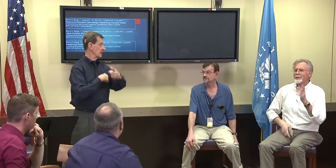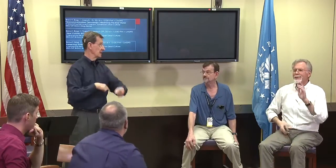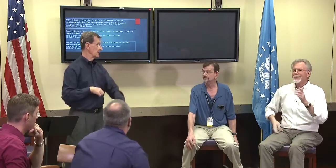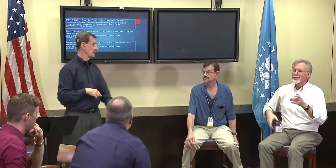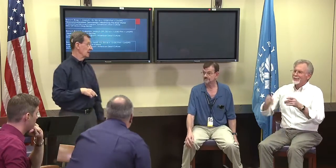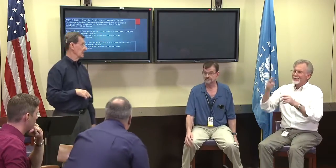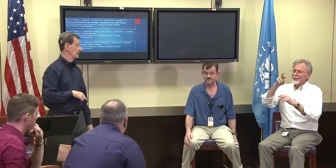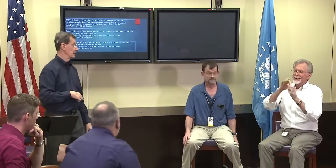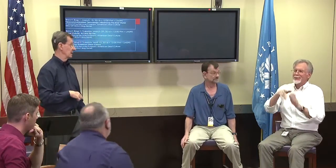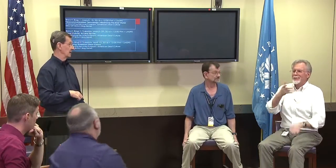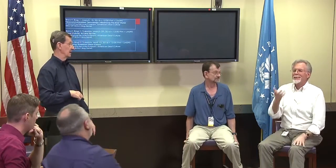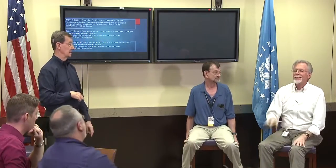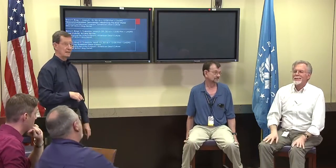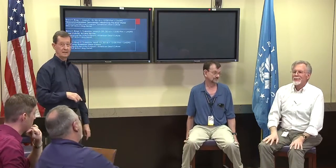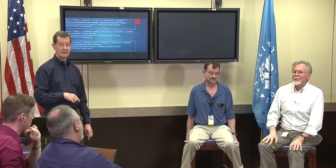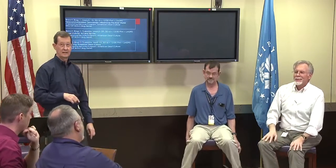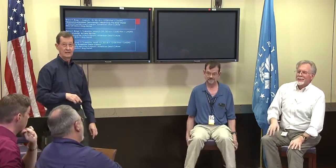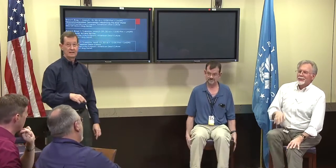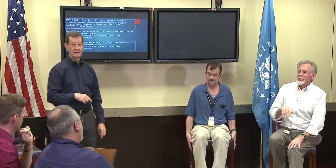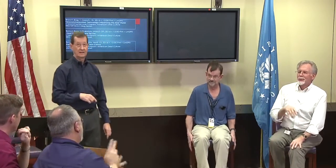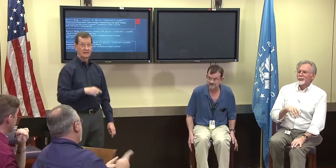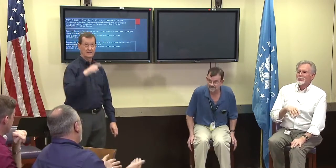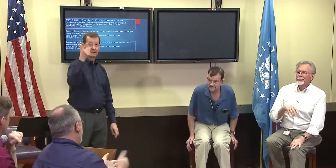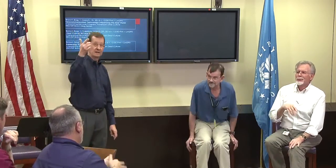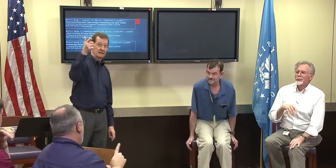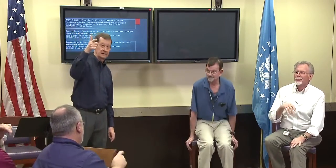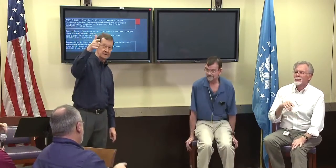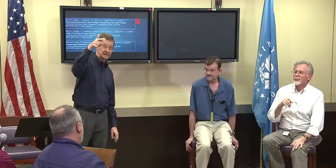Alex Richey: So we need to repeat the question for the person.